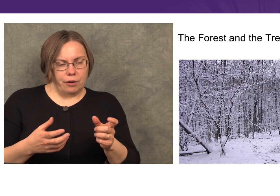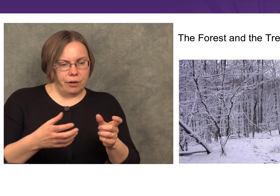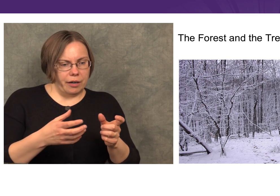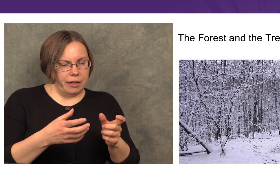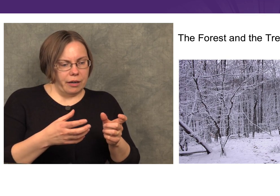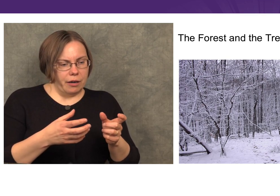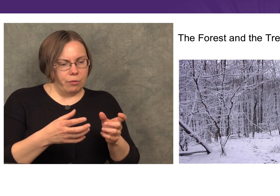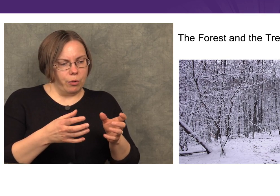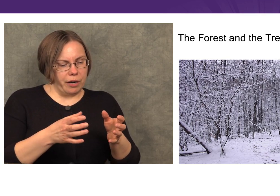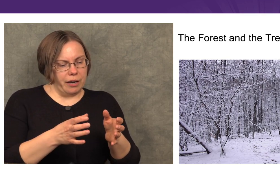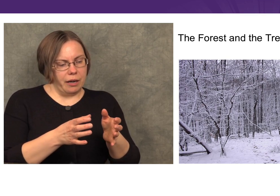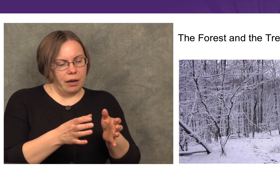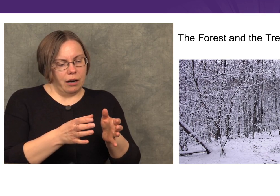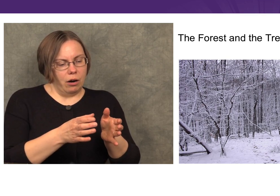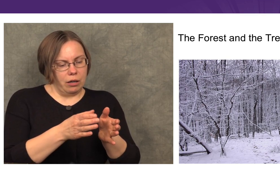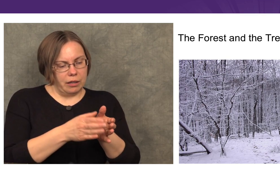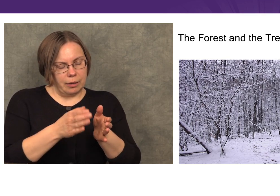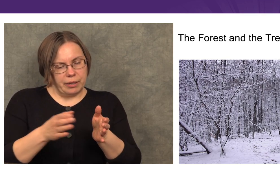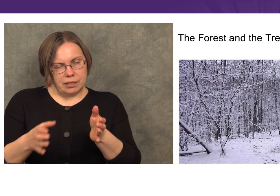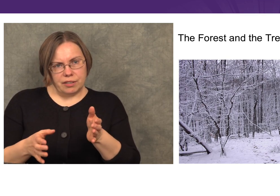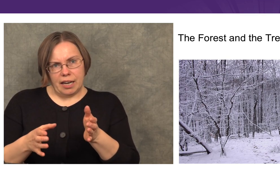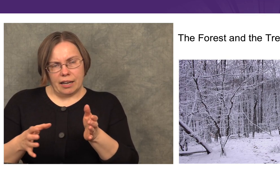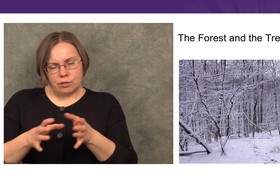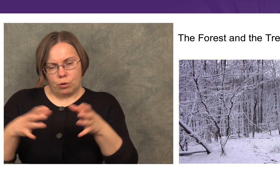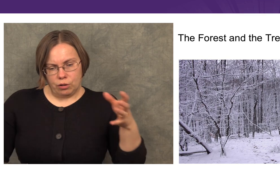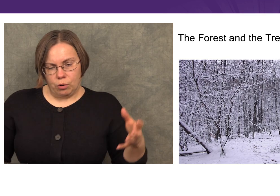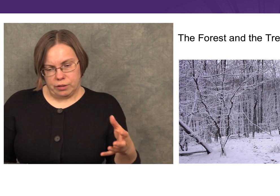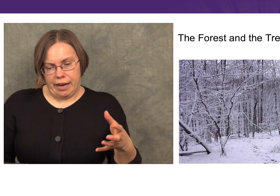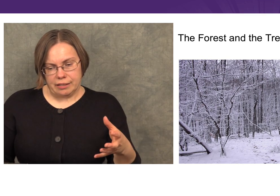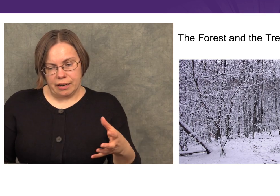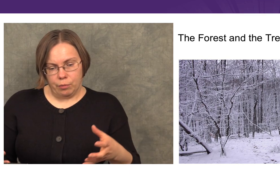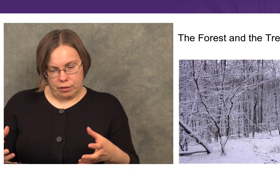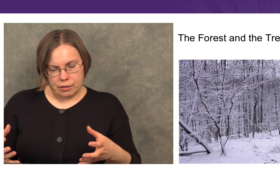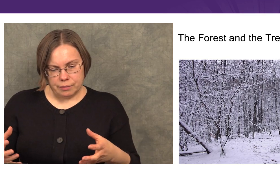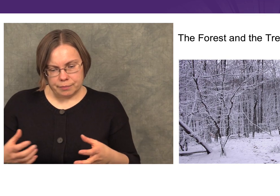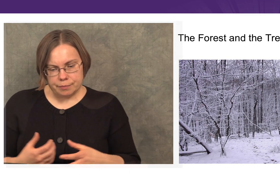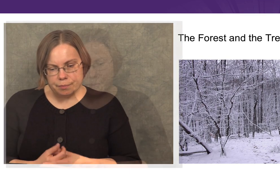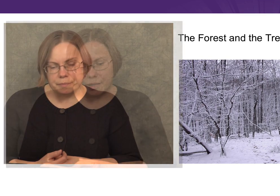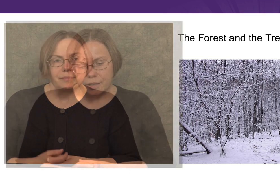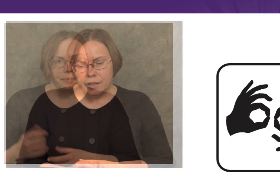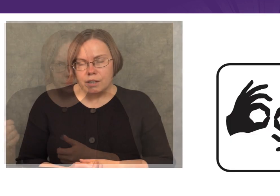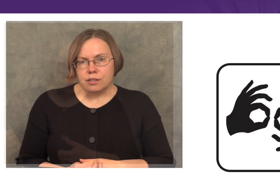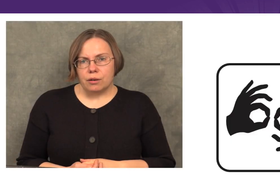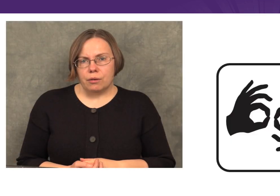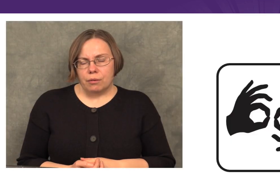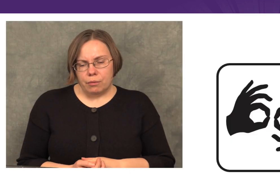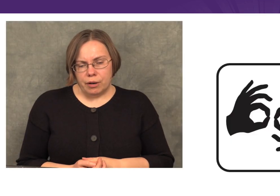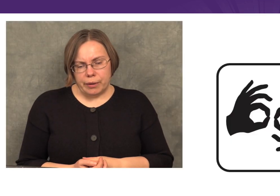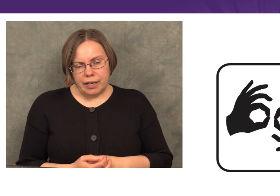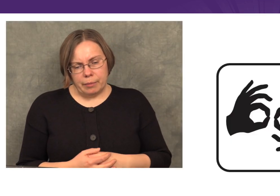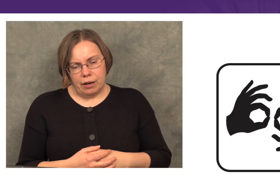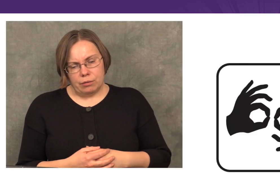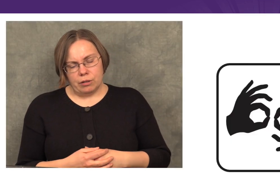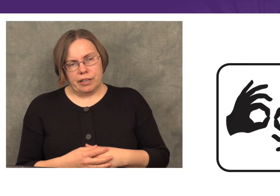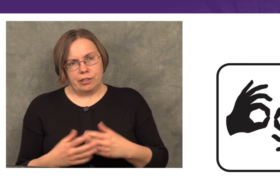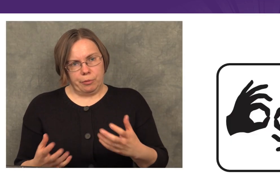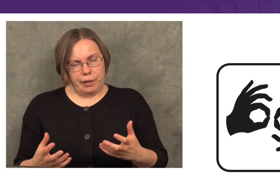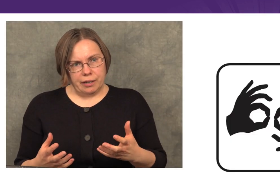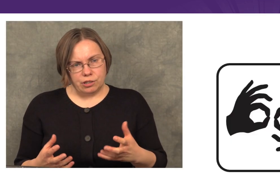either working on little bits of the task or the whole task at once. When we think about learning interpreting,